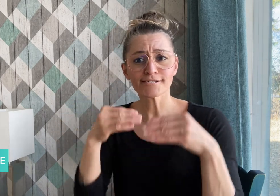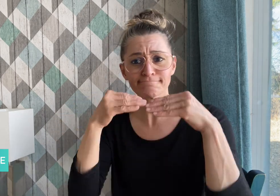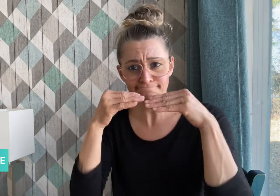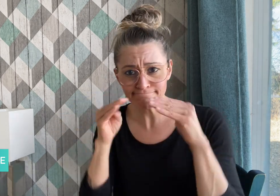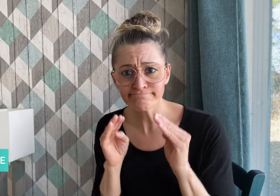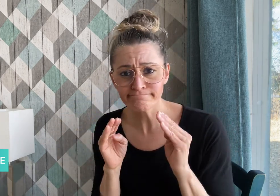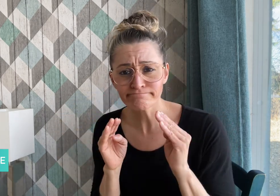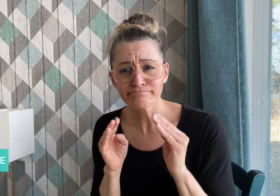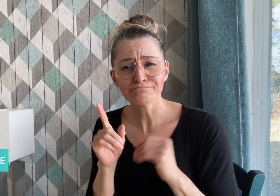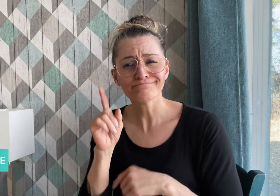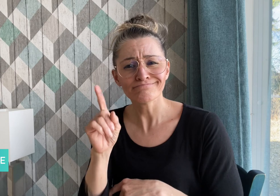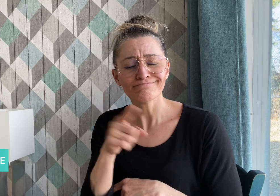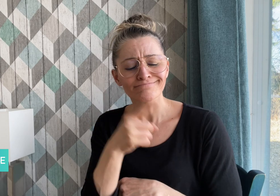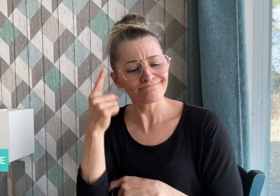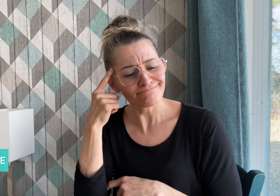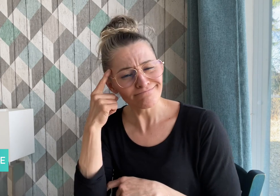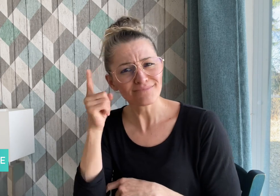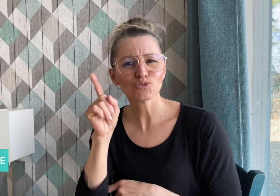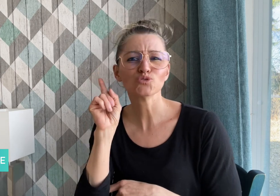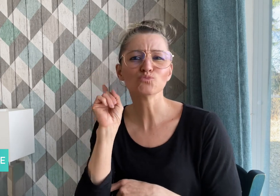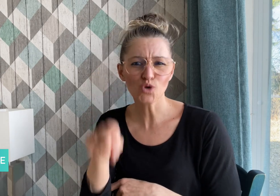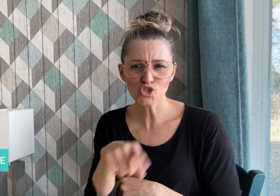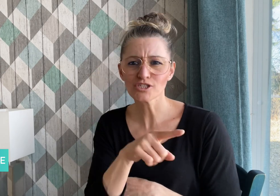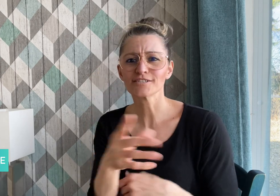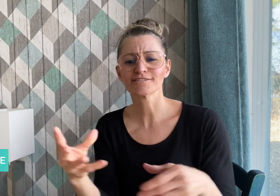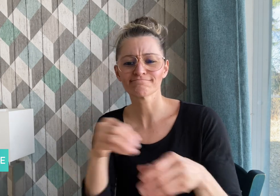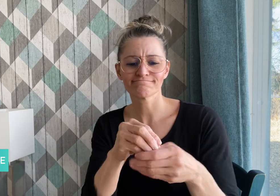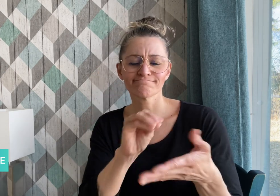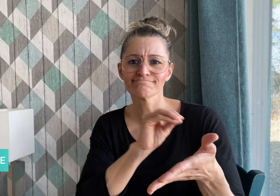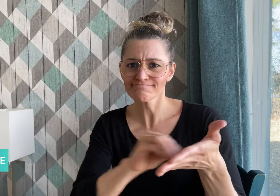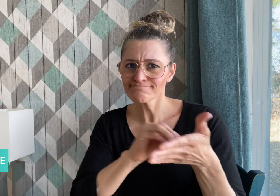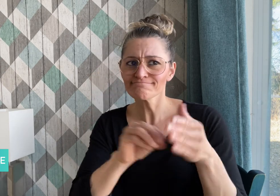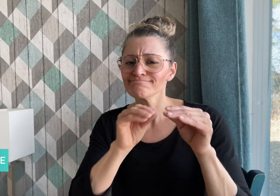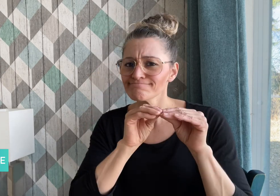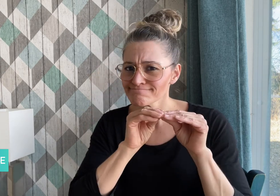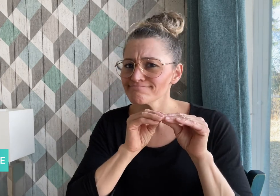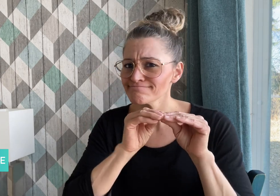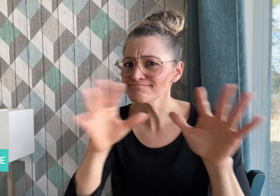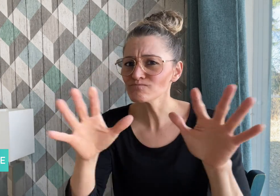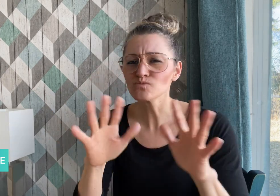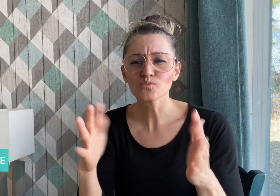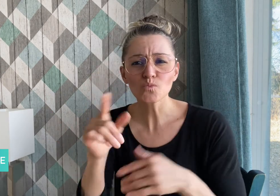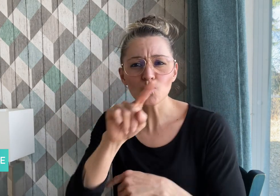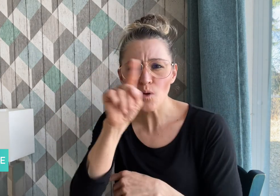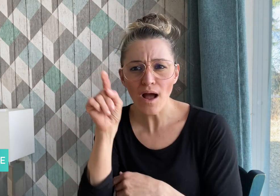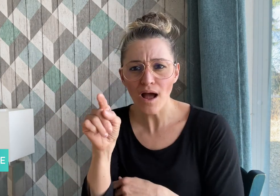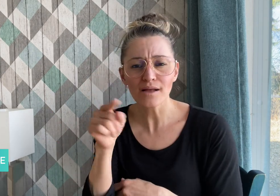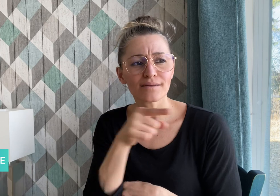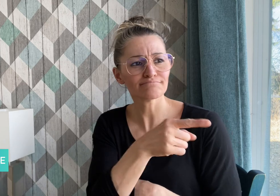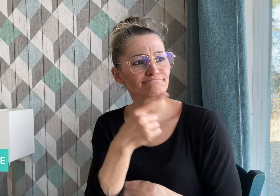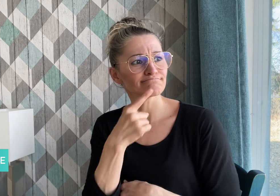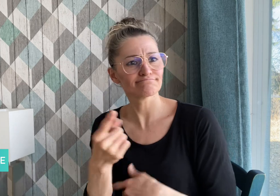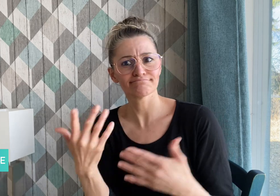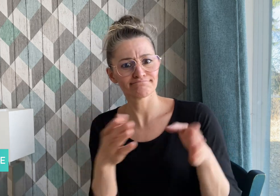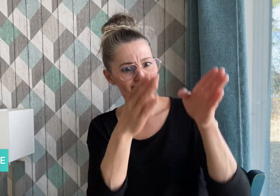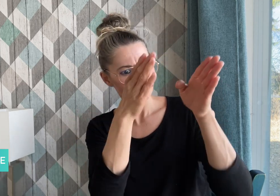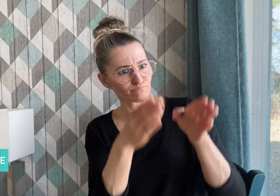that sad part about his upbringing because it made